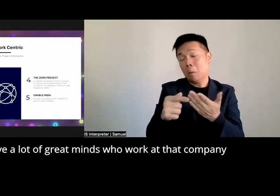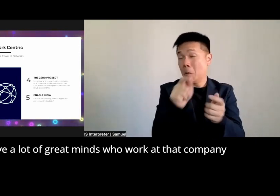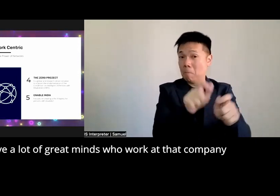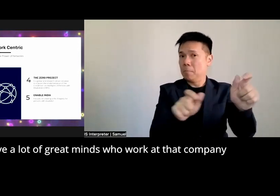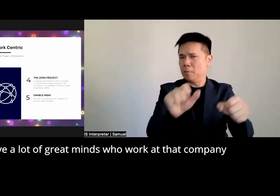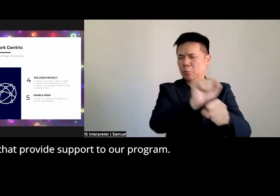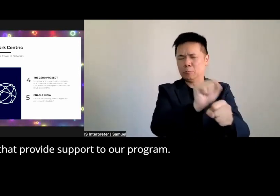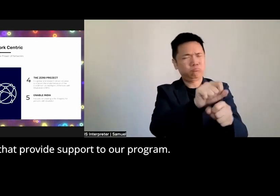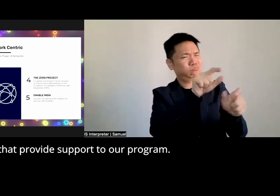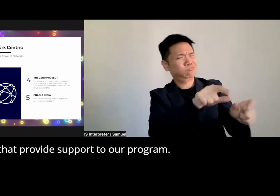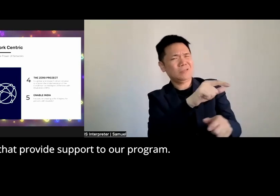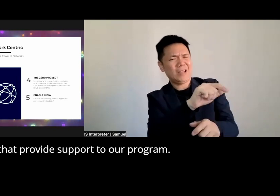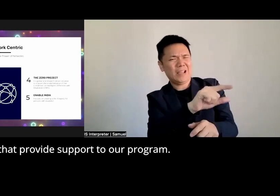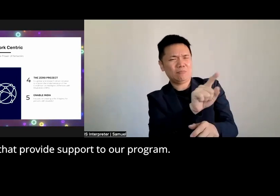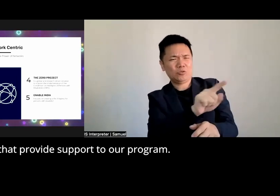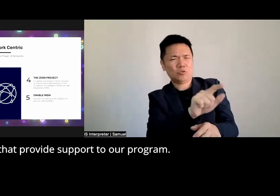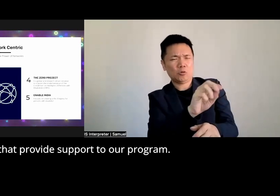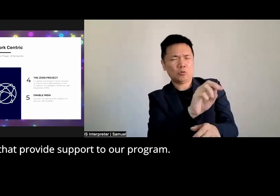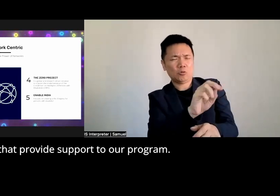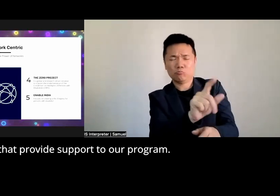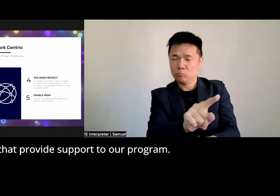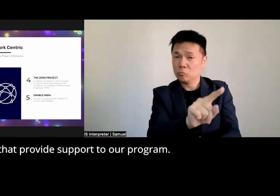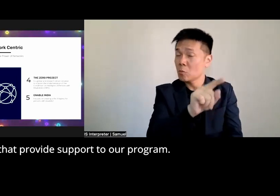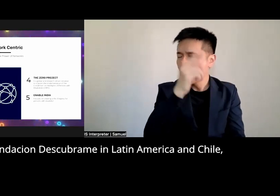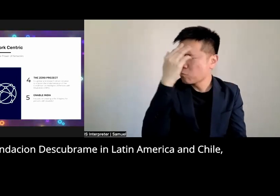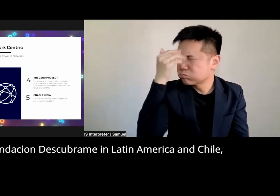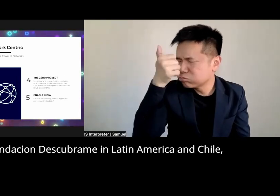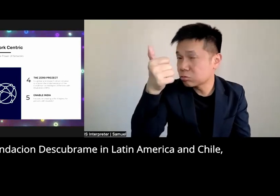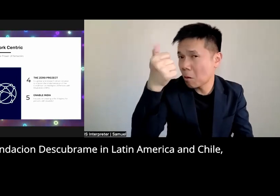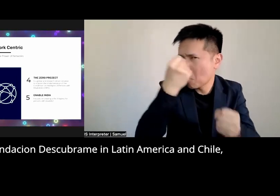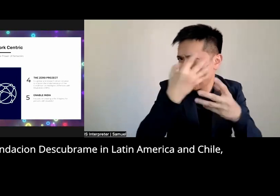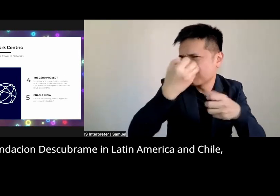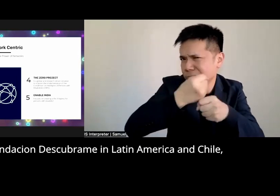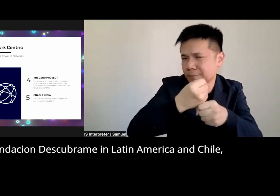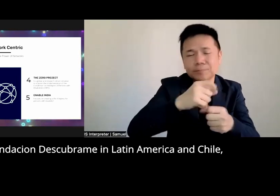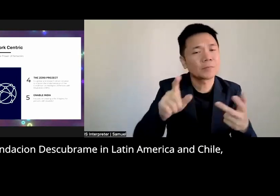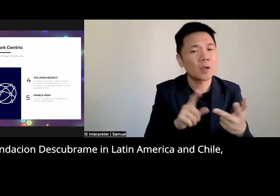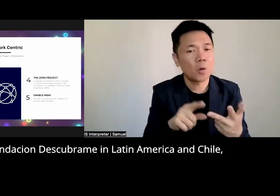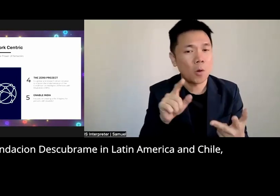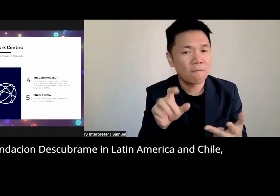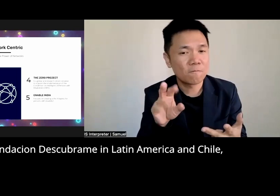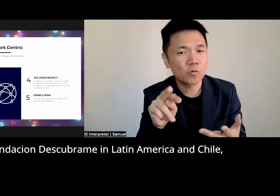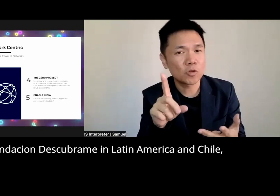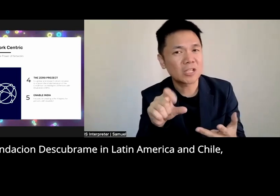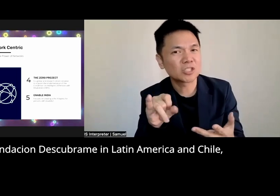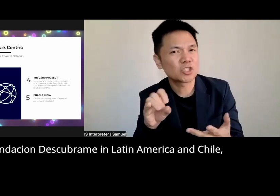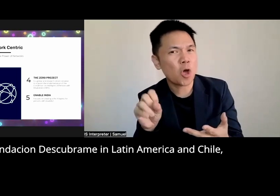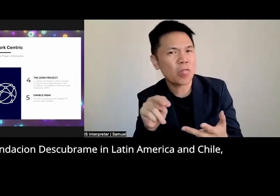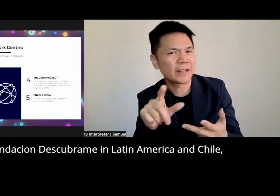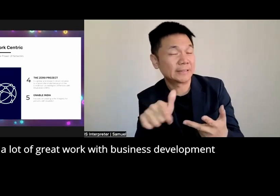that company that provide support to our program we have fundas Desu in Latin America and Chile who